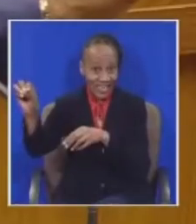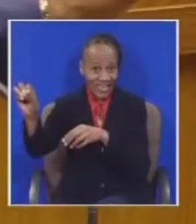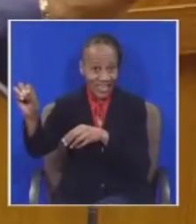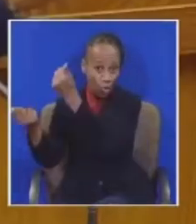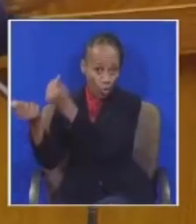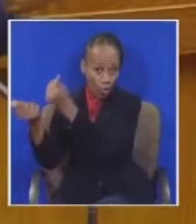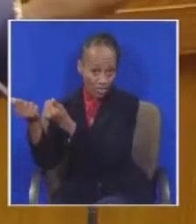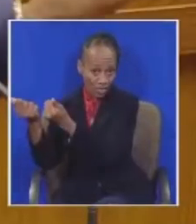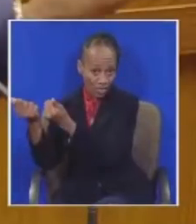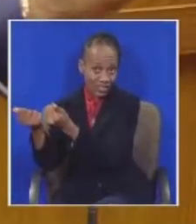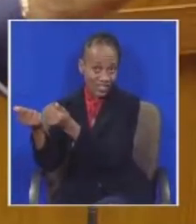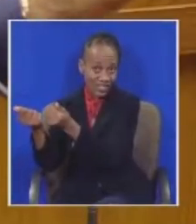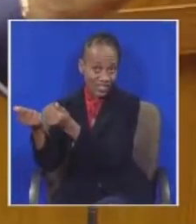same matter